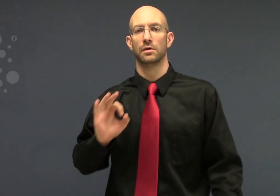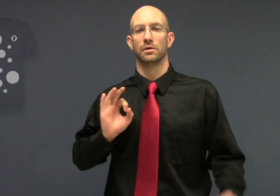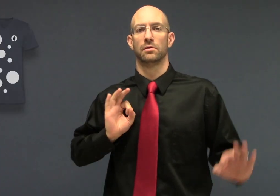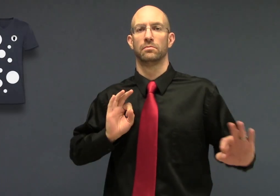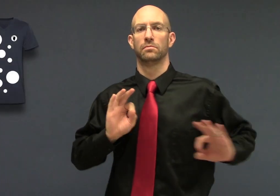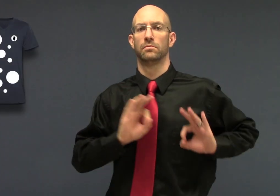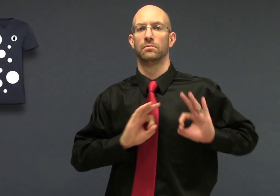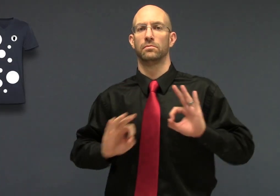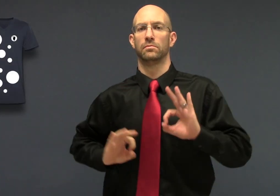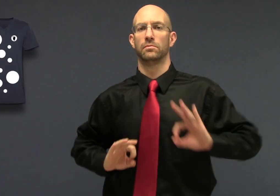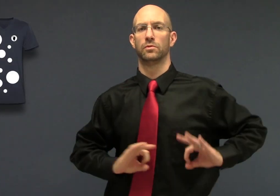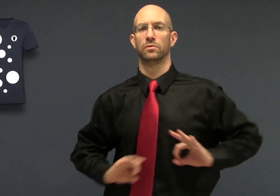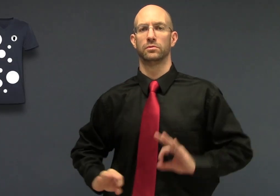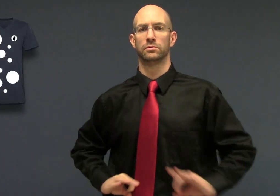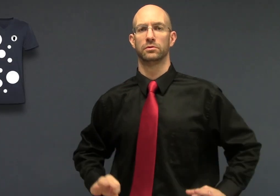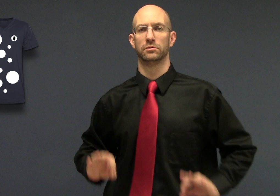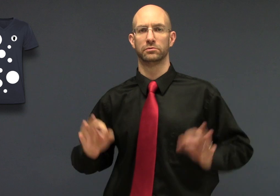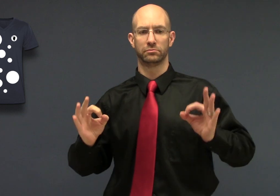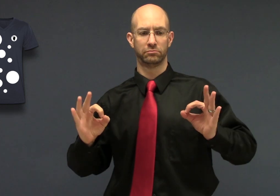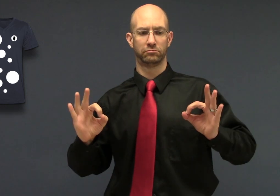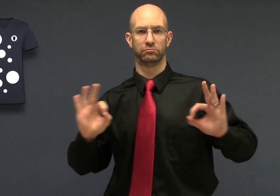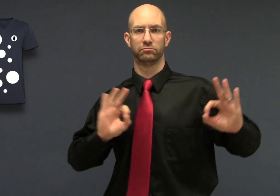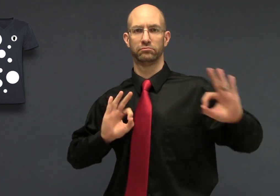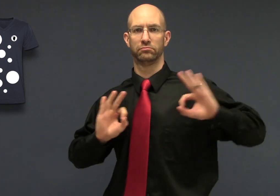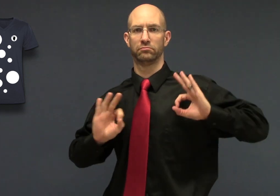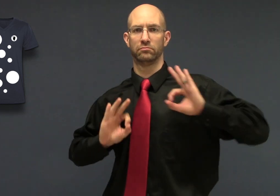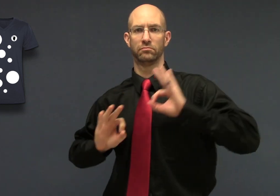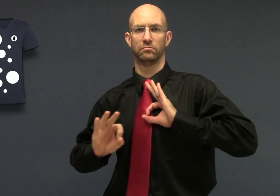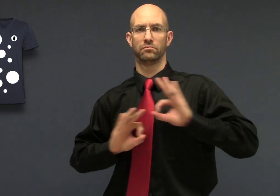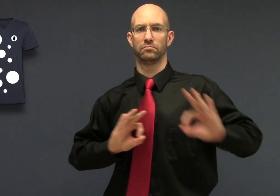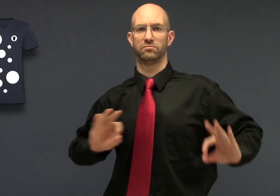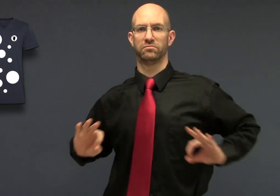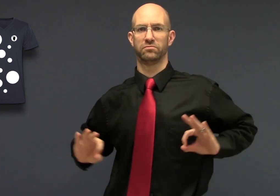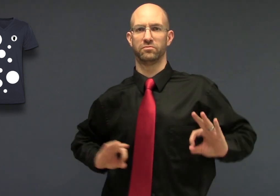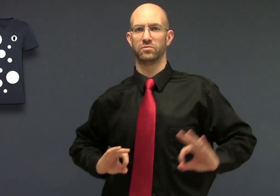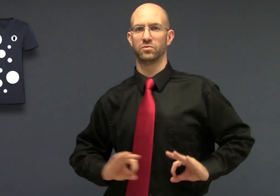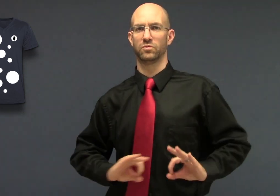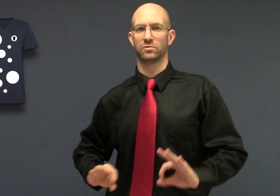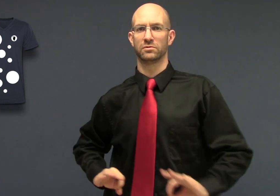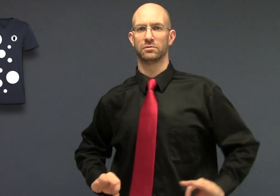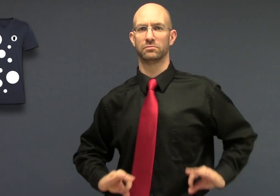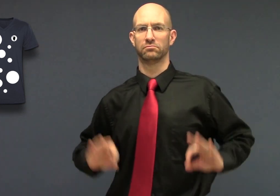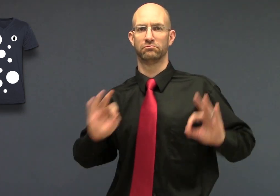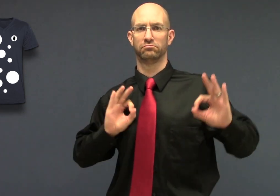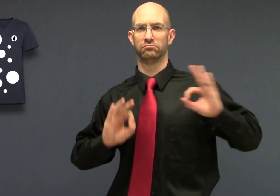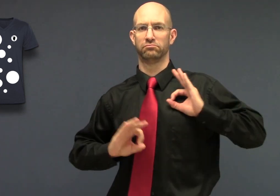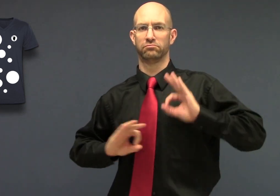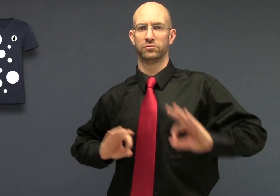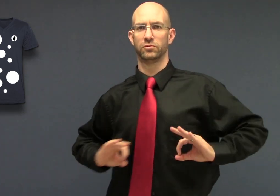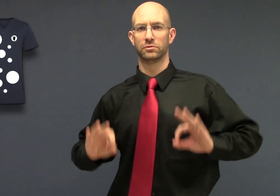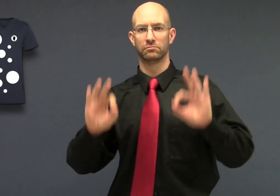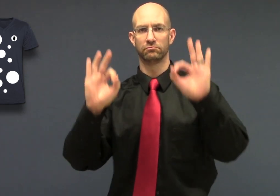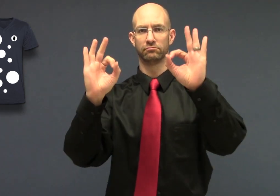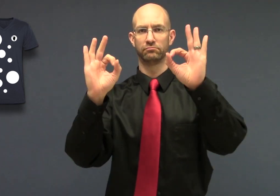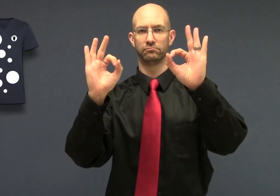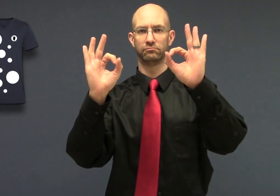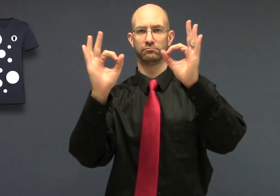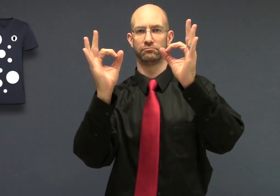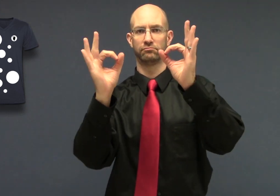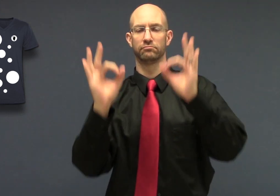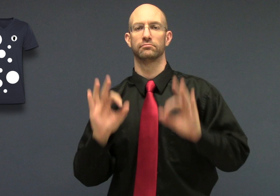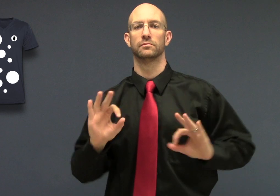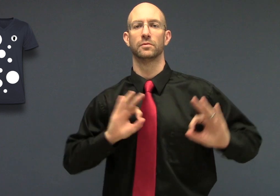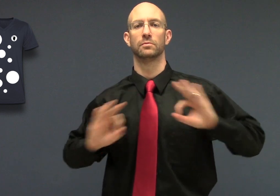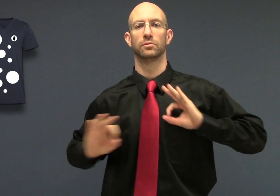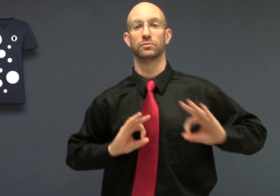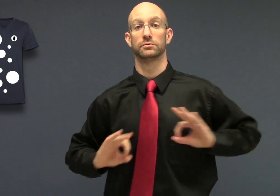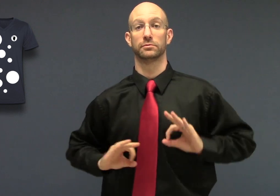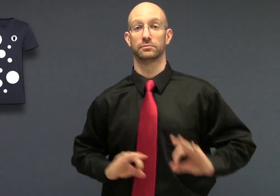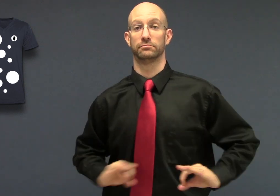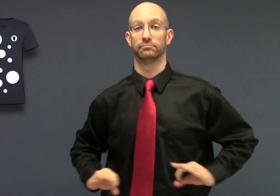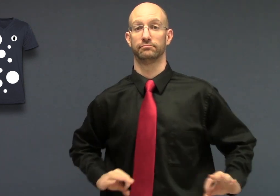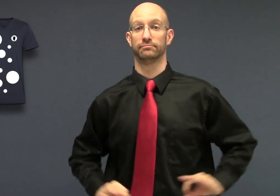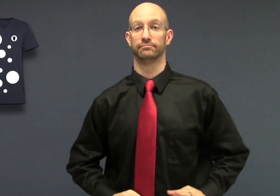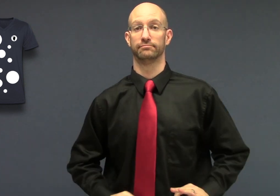POLKA-DOTS. Use CL:F for both hands to show locations of the dots on the shirt.